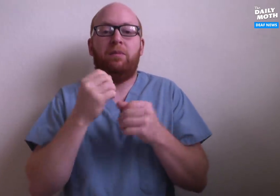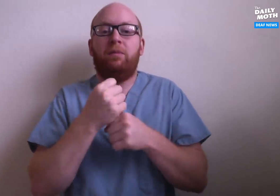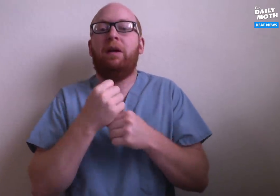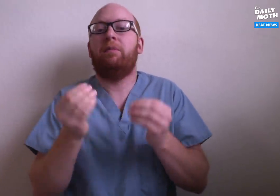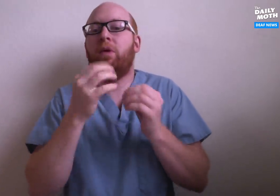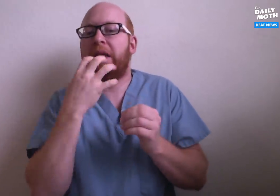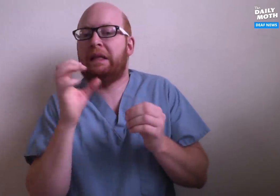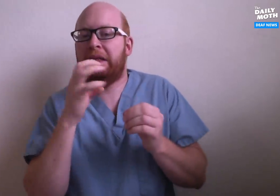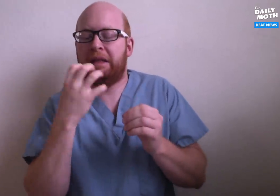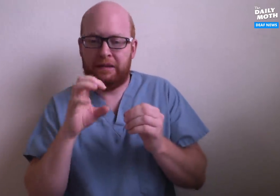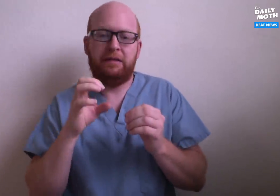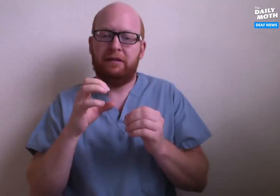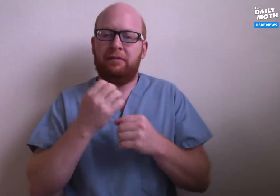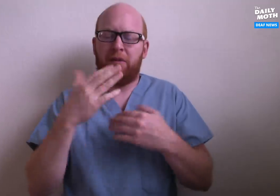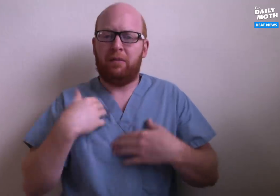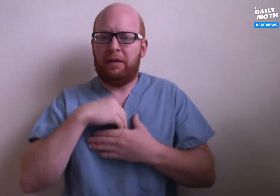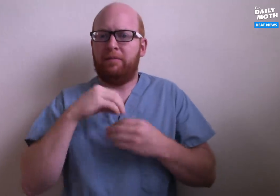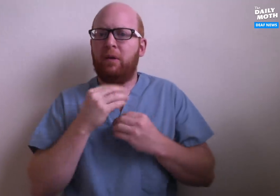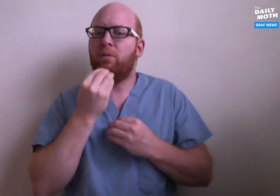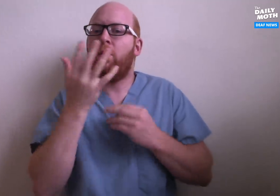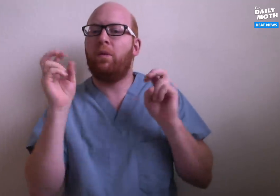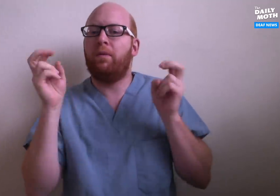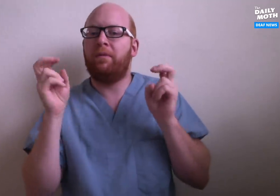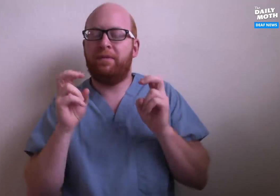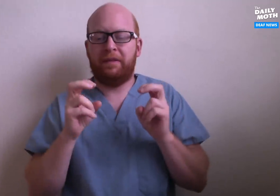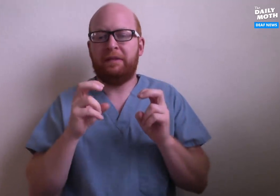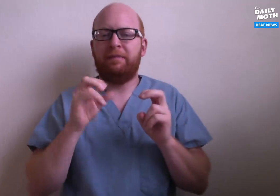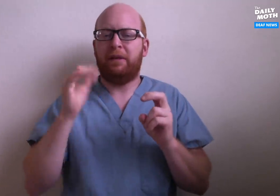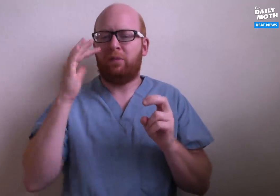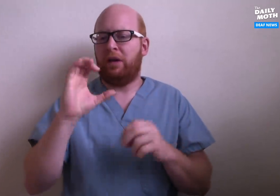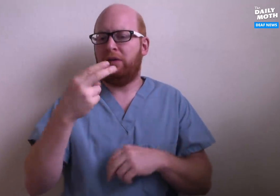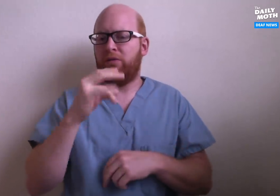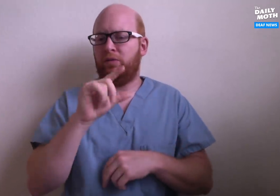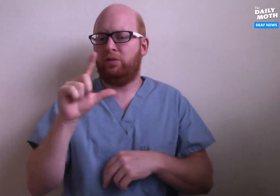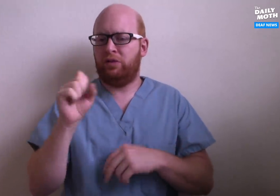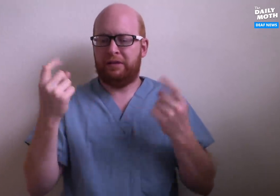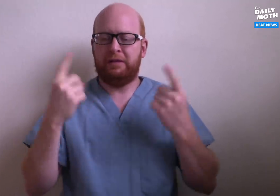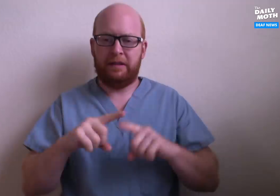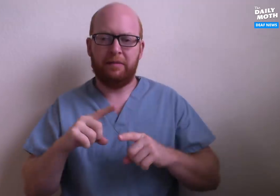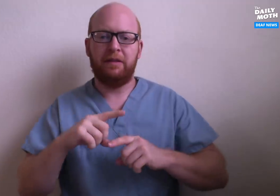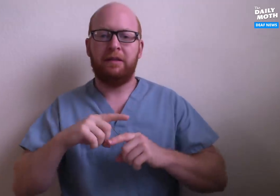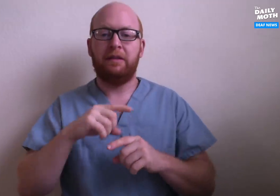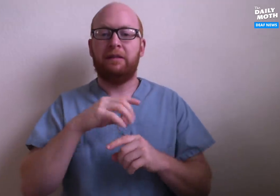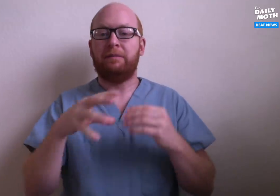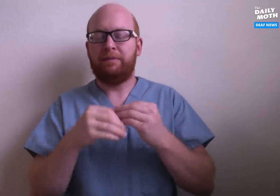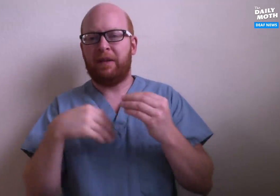a way to produce more heat for your body. That's why chills occur.